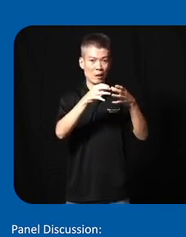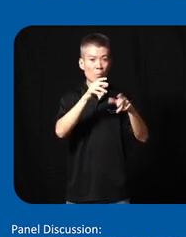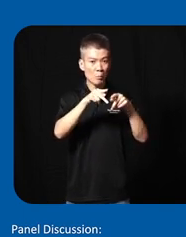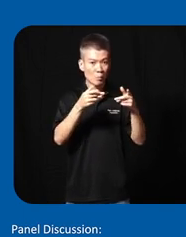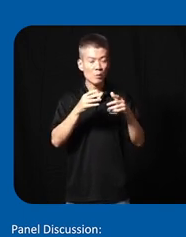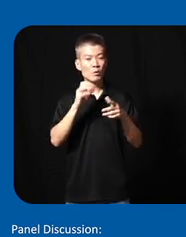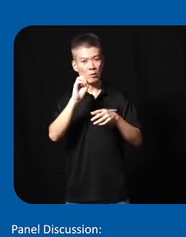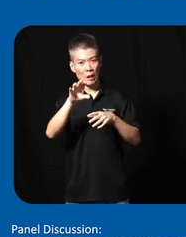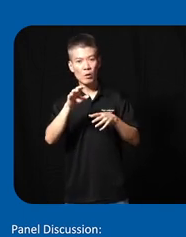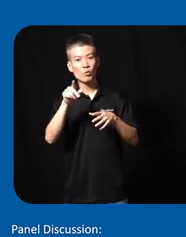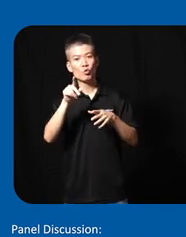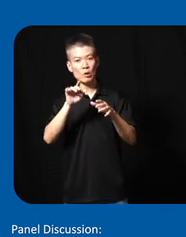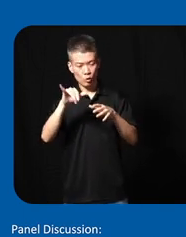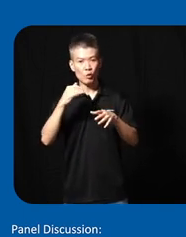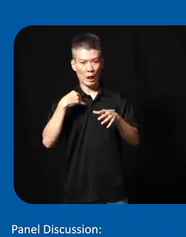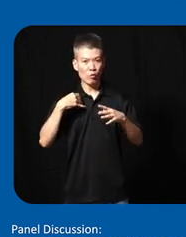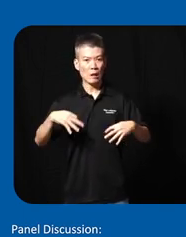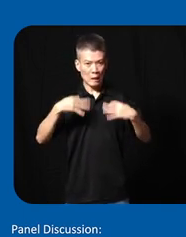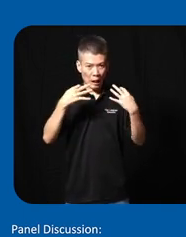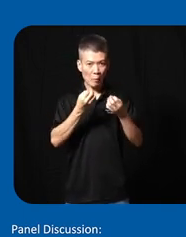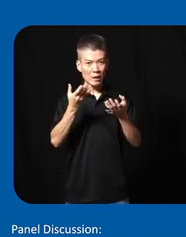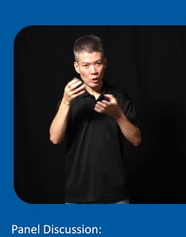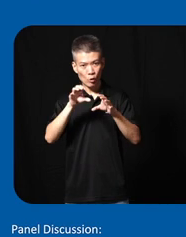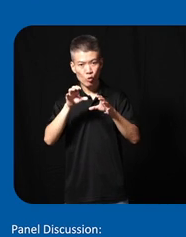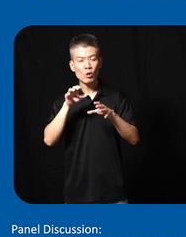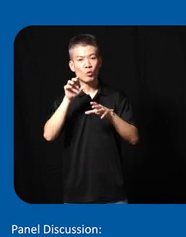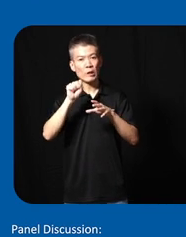is to tell them hey you still got a light there are many things you can do and you can also do